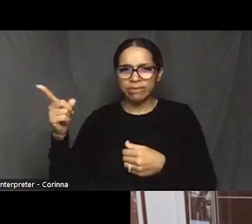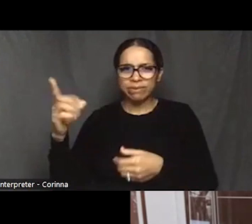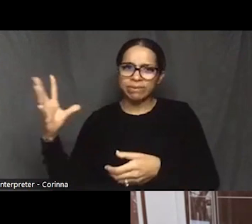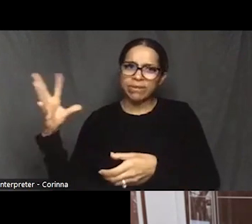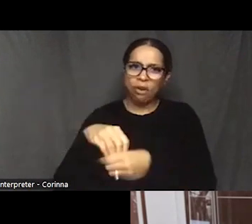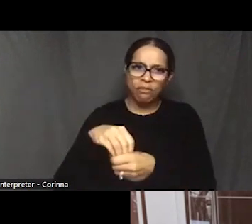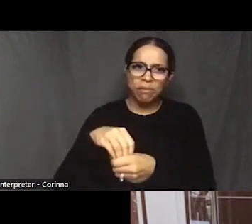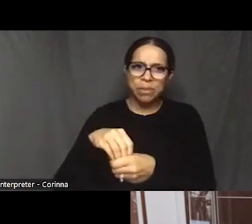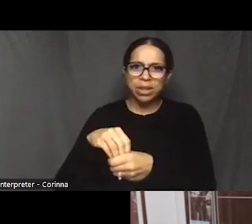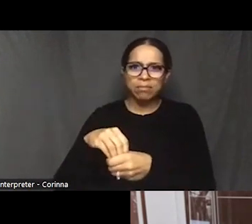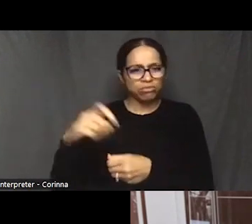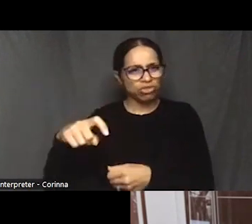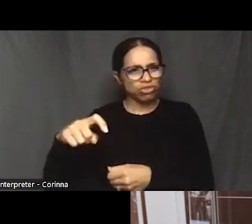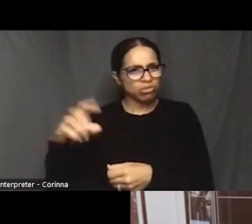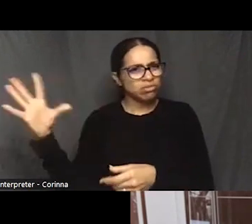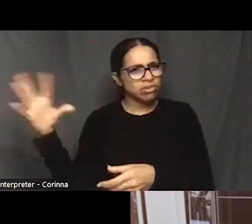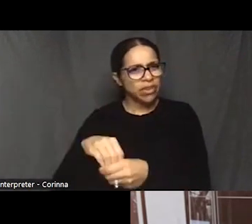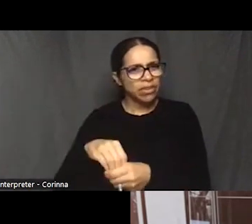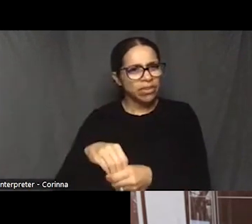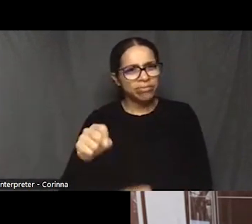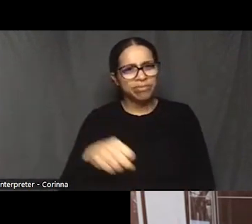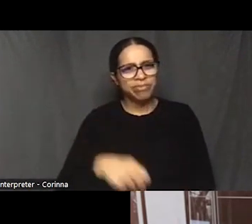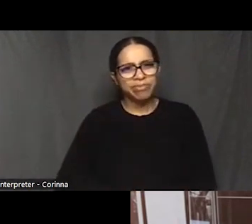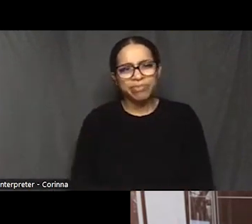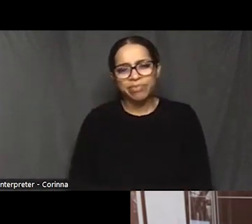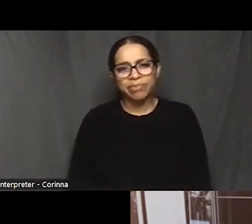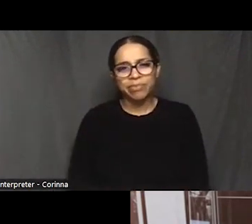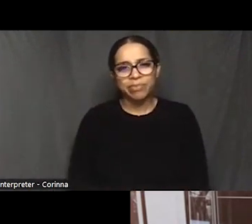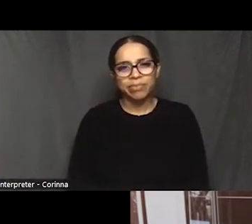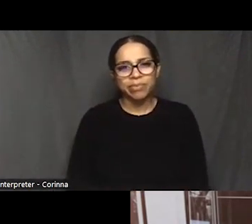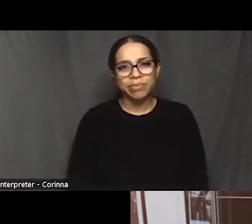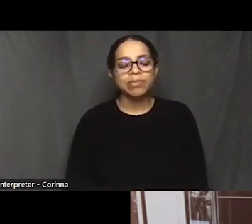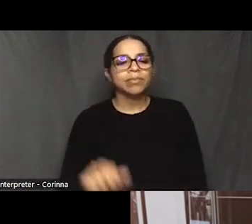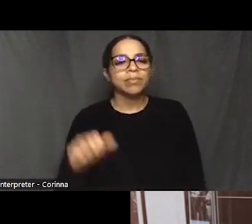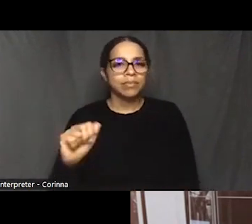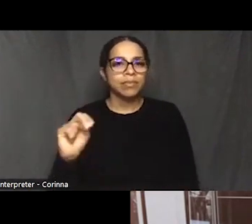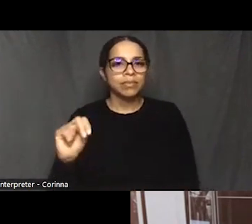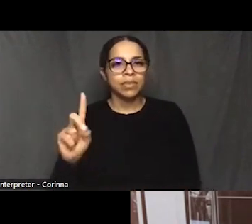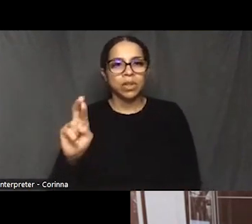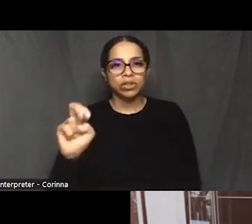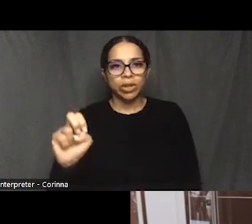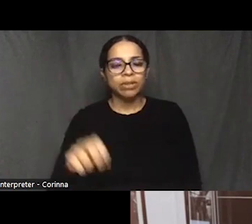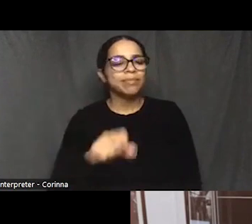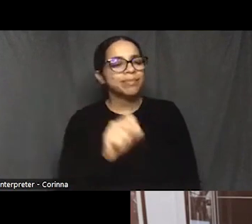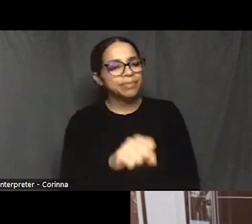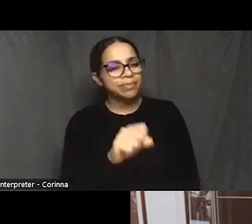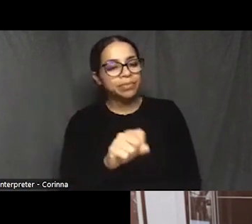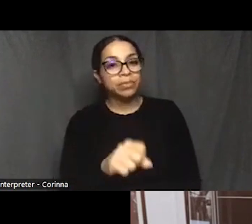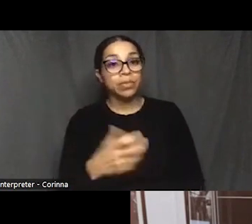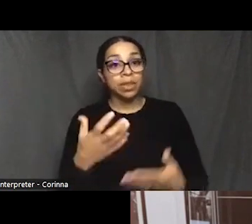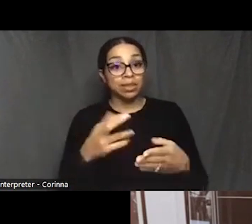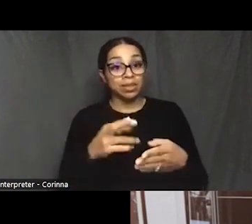yeah, yeah. As far as, you know, the outcomes that the church would like to see.